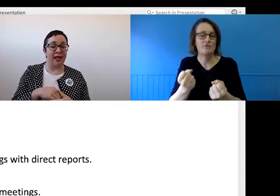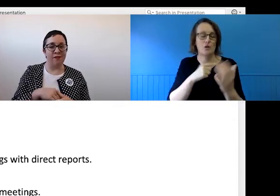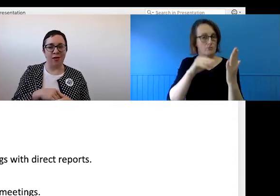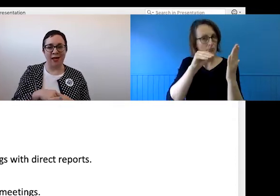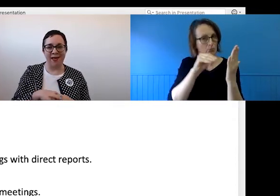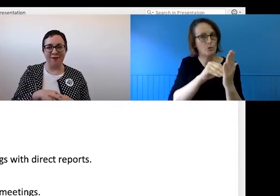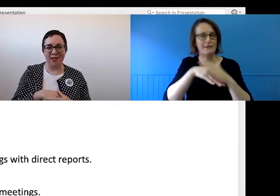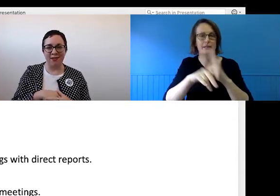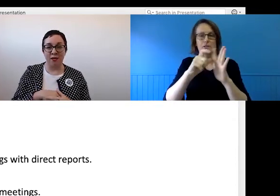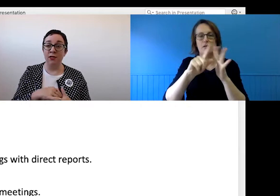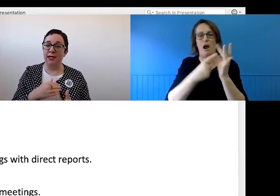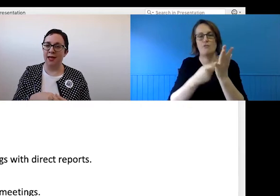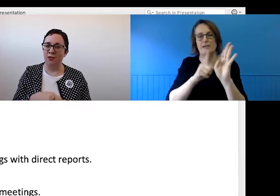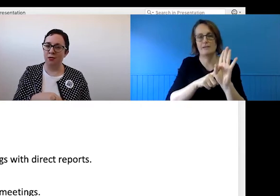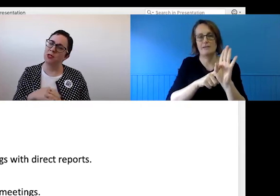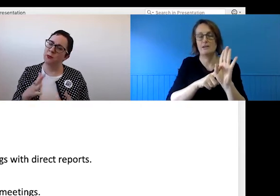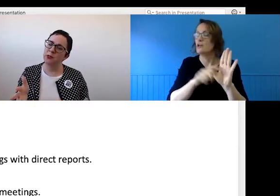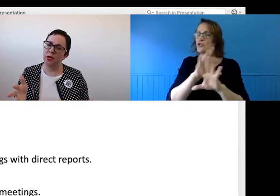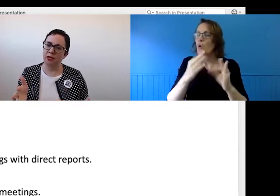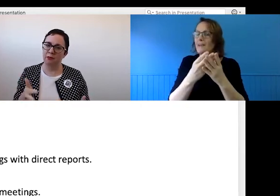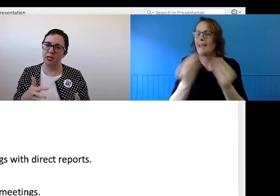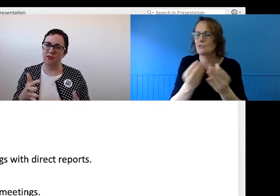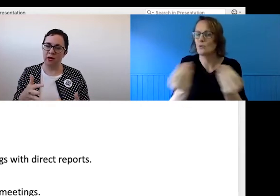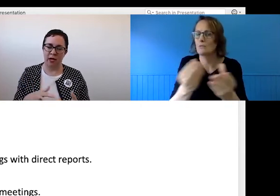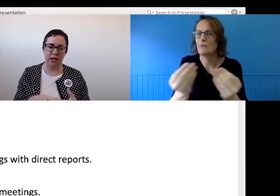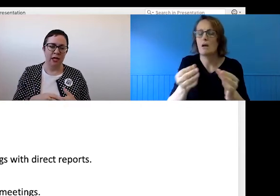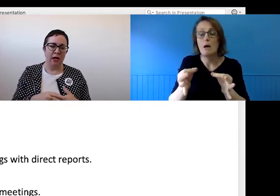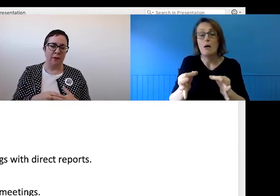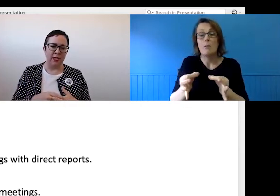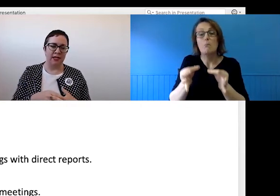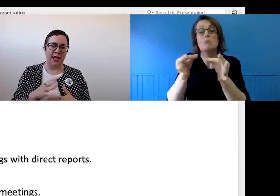every effort not to cancel them. So postponing them is fine, but